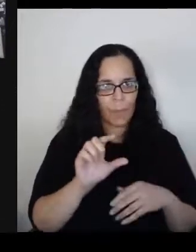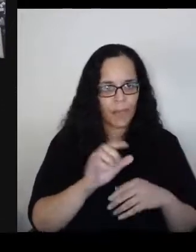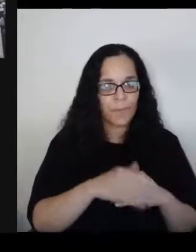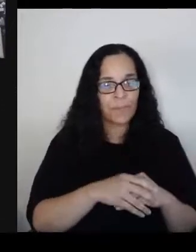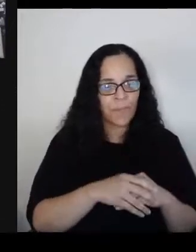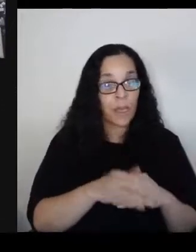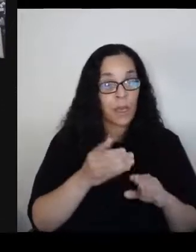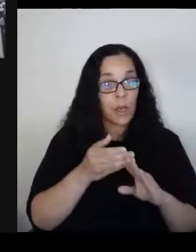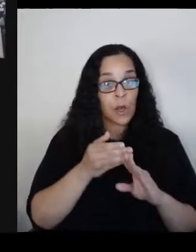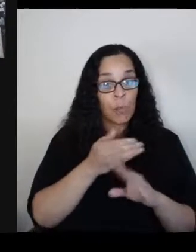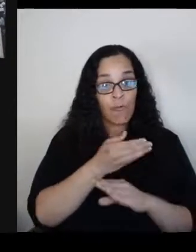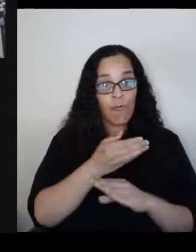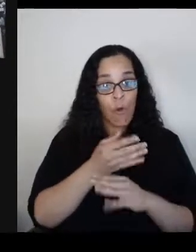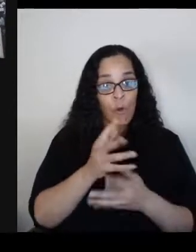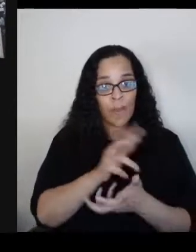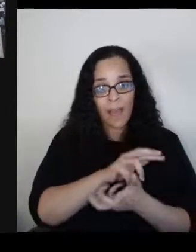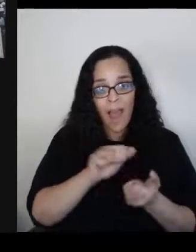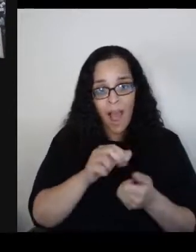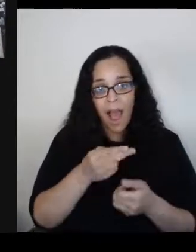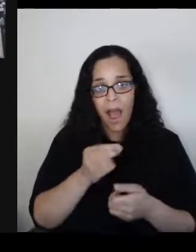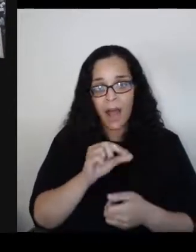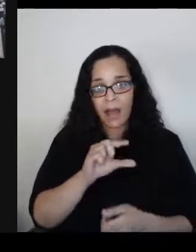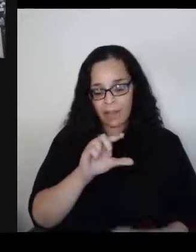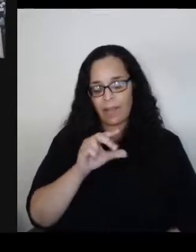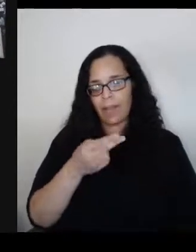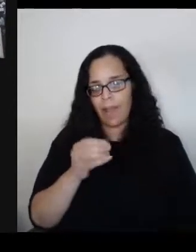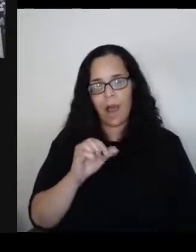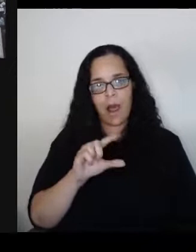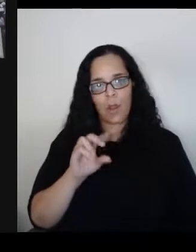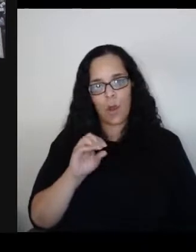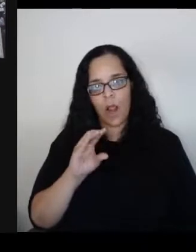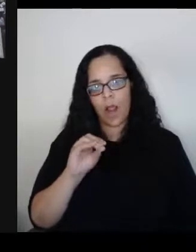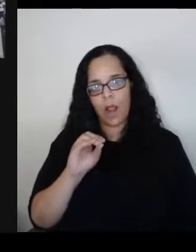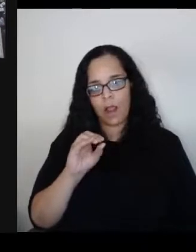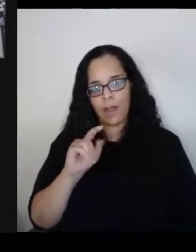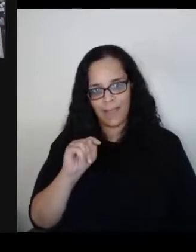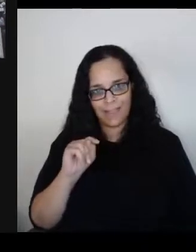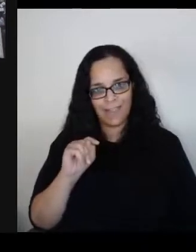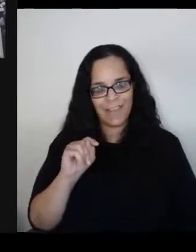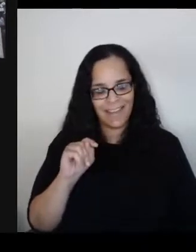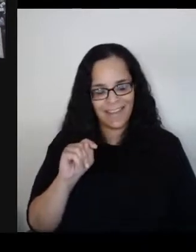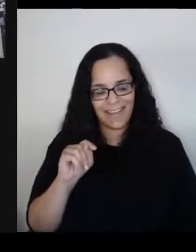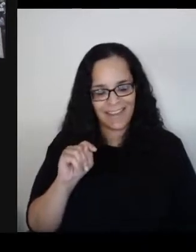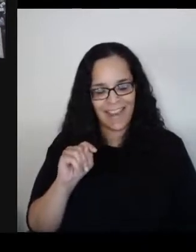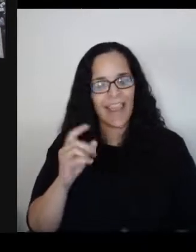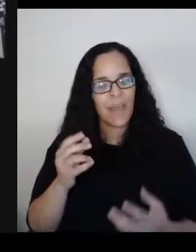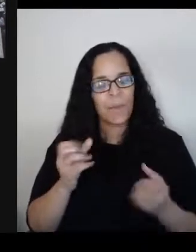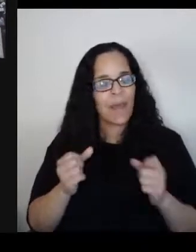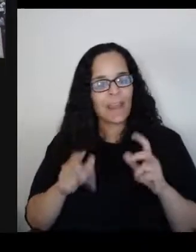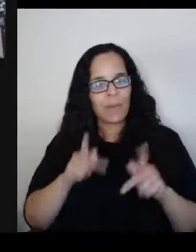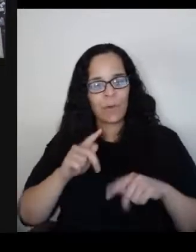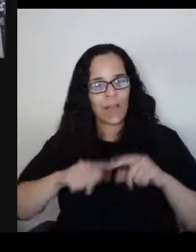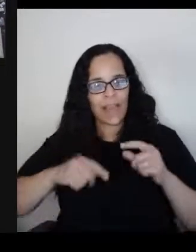many people obviously could not imagine it happening and even once the horror became clear